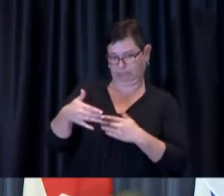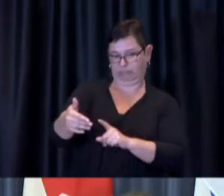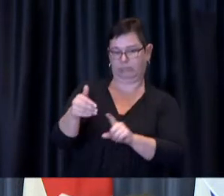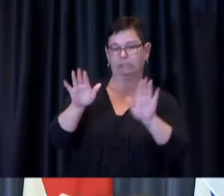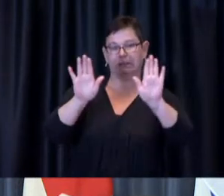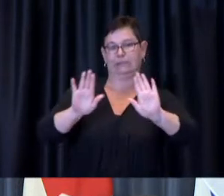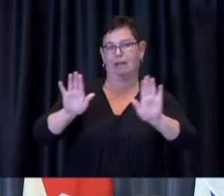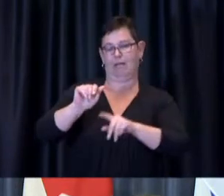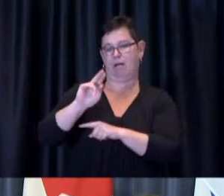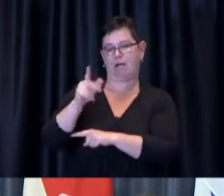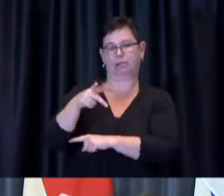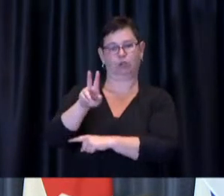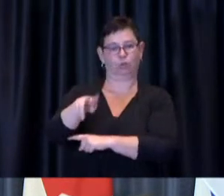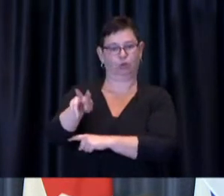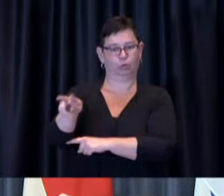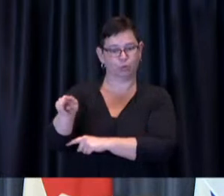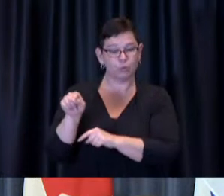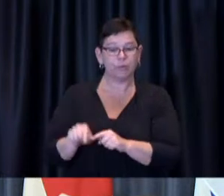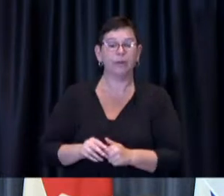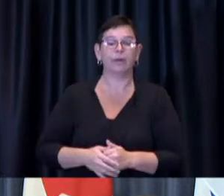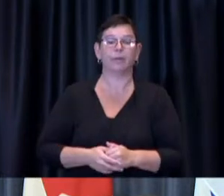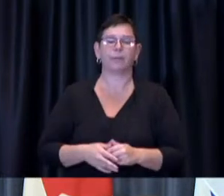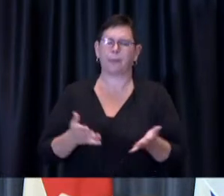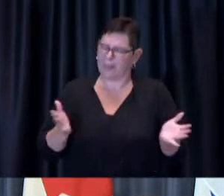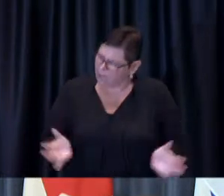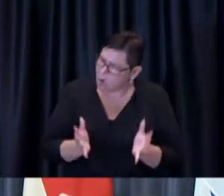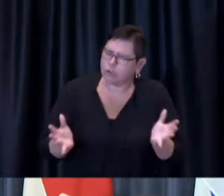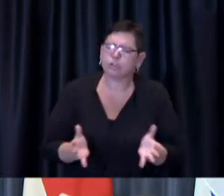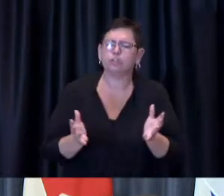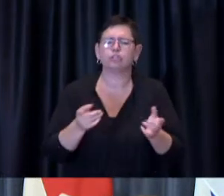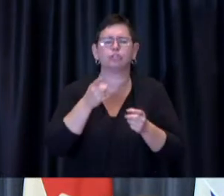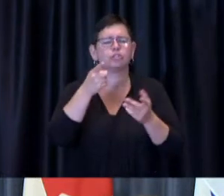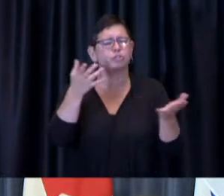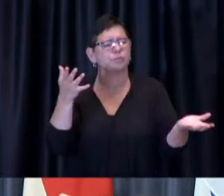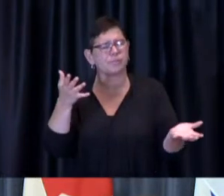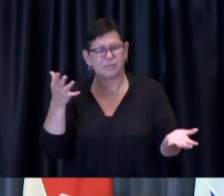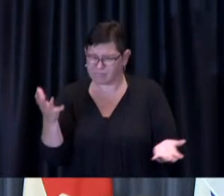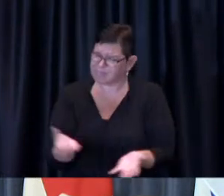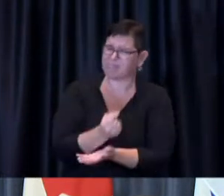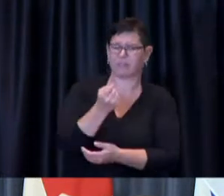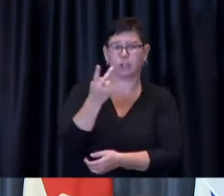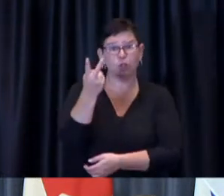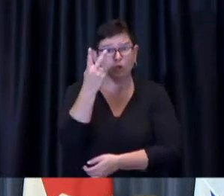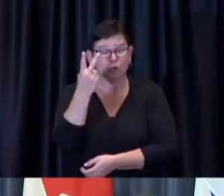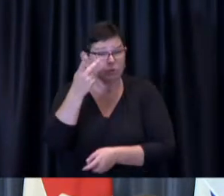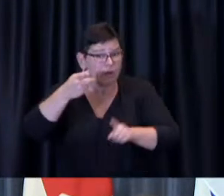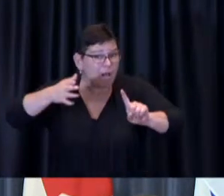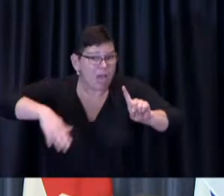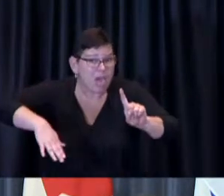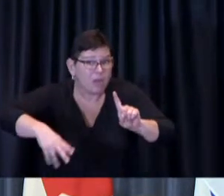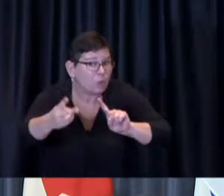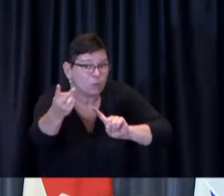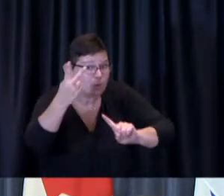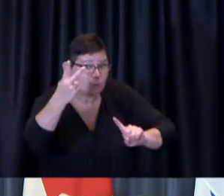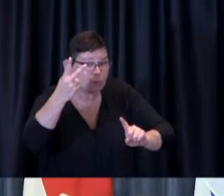I strongly encourage everyone who has not yet been fully vaccinated against COVID-19 to get vaccinated without delay,